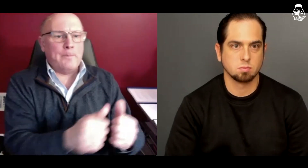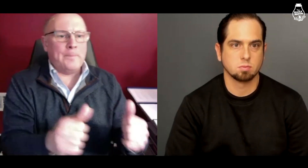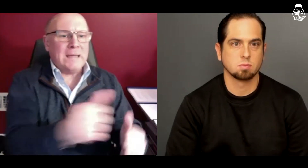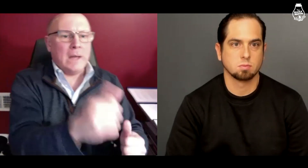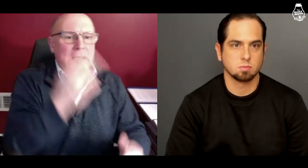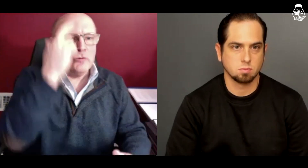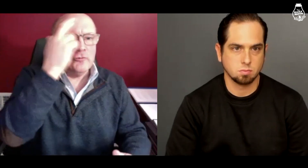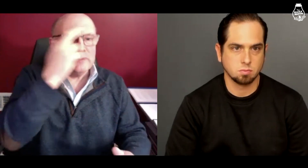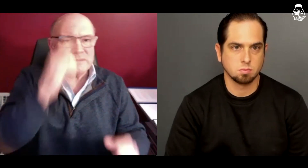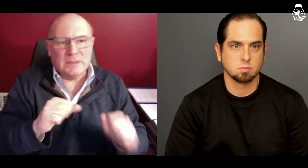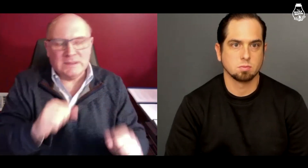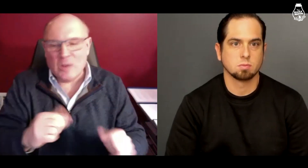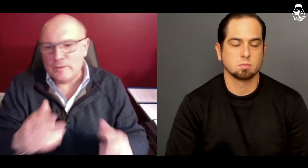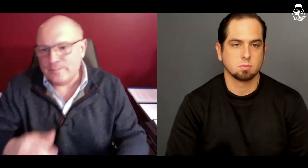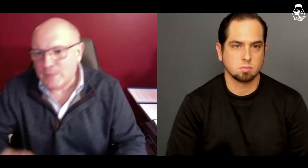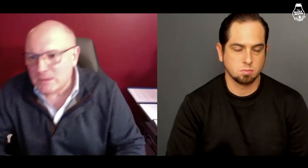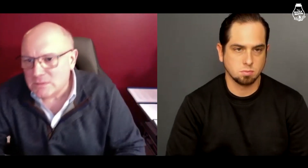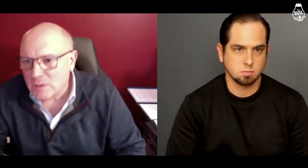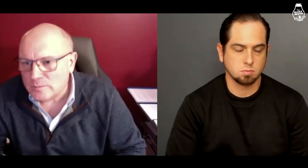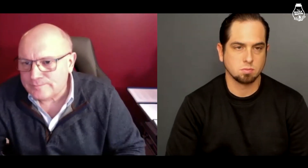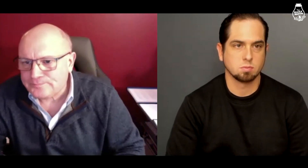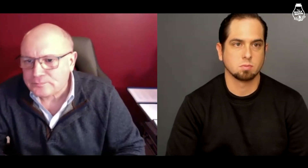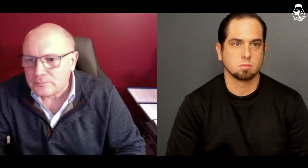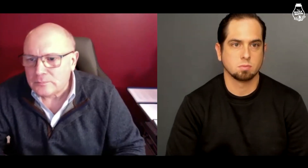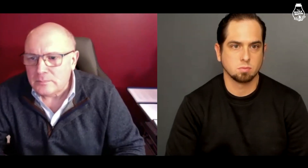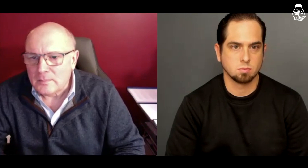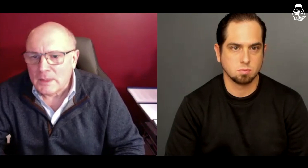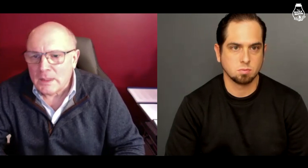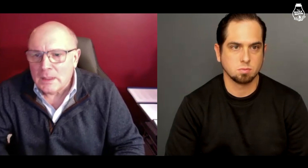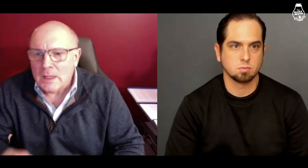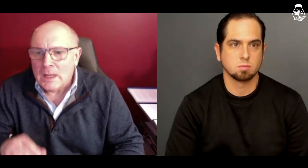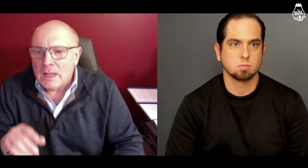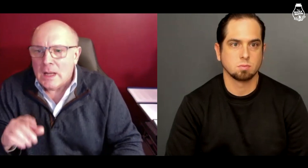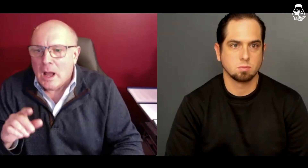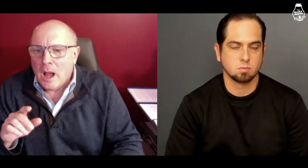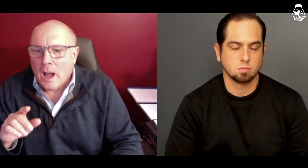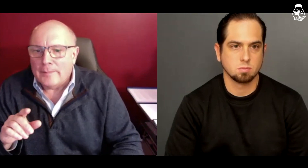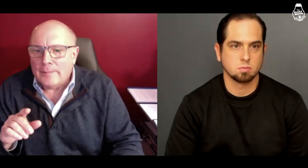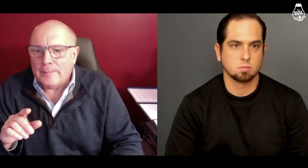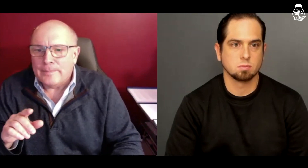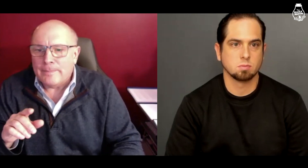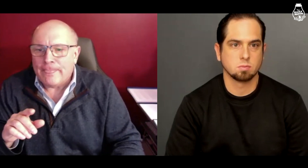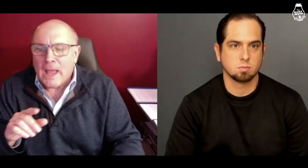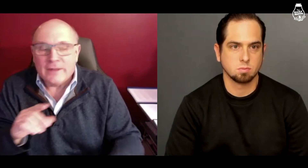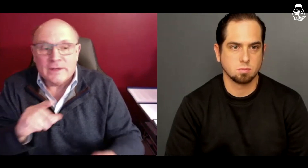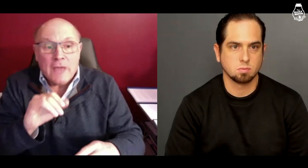It has to be beyond a reasonable doubt.